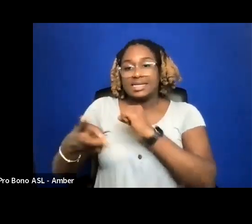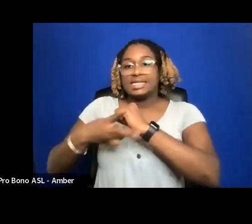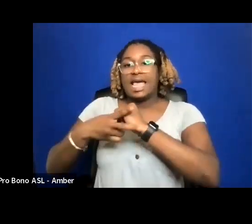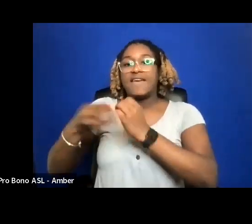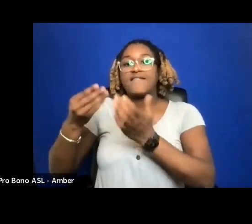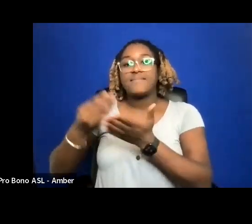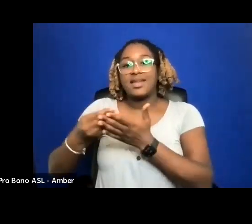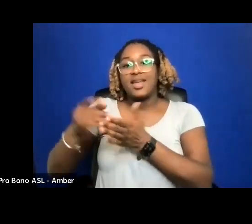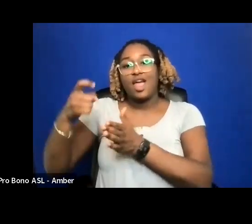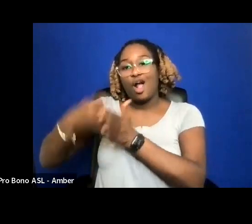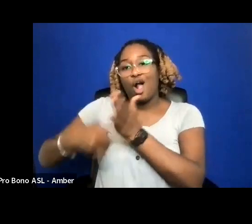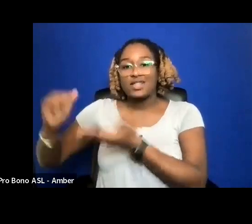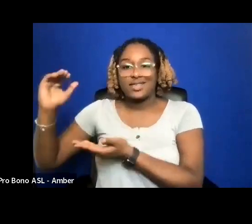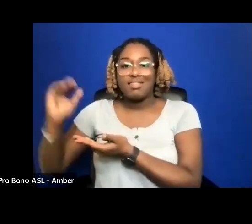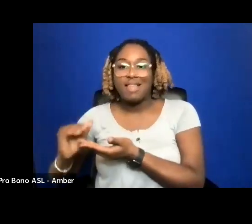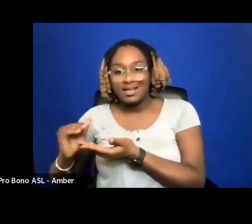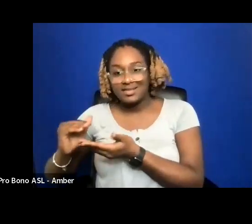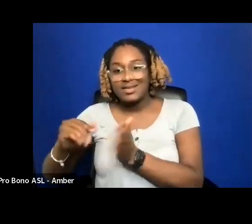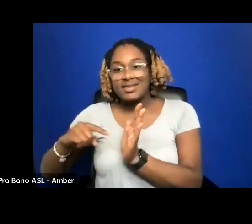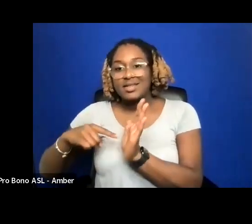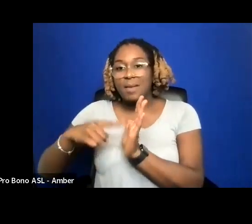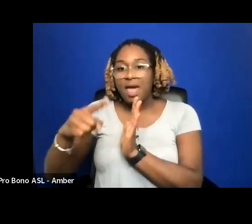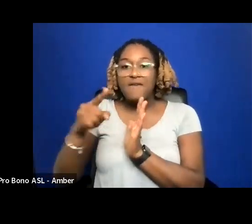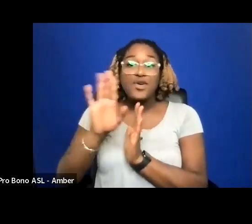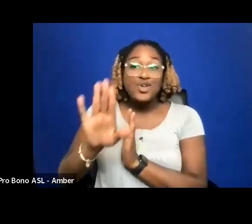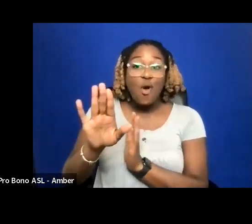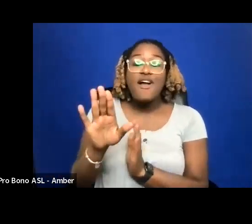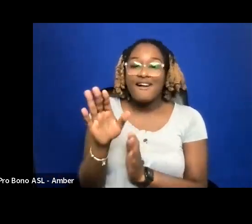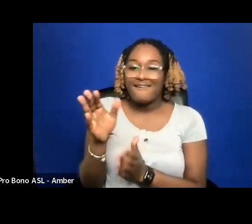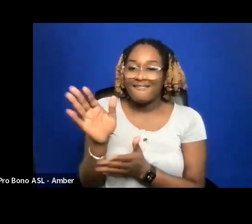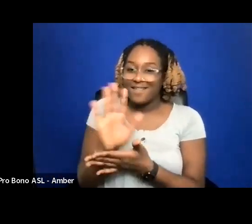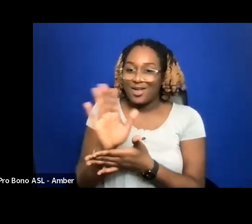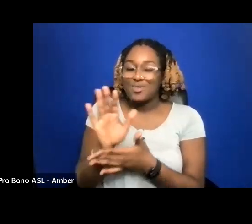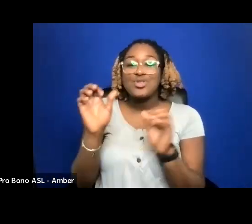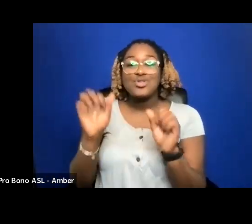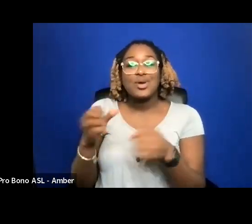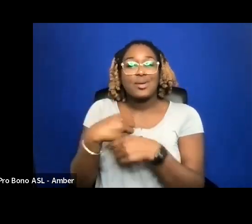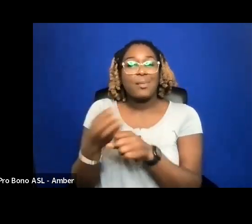FILM. AND YOU CAN MAKE MORE SALES BECAUSE YOU CAN KEEP LICENSING IT.